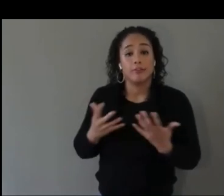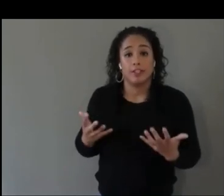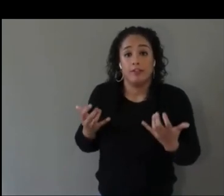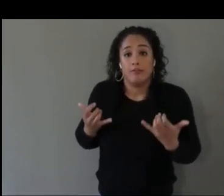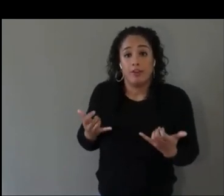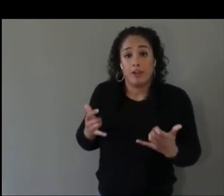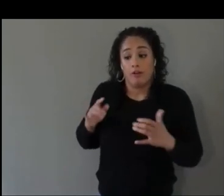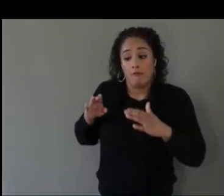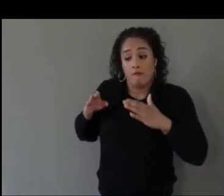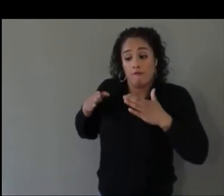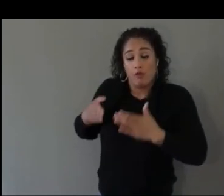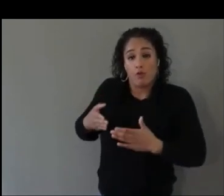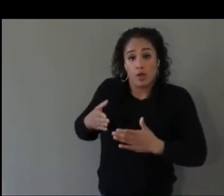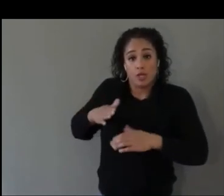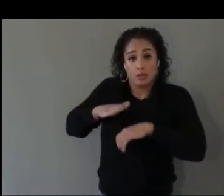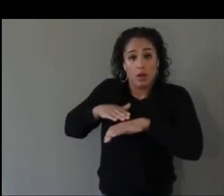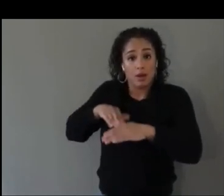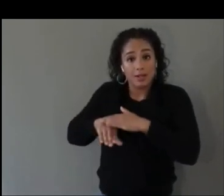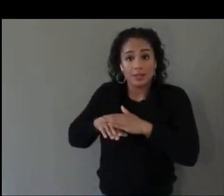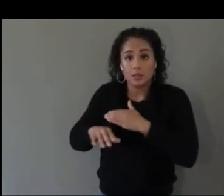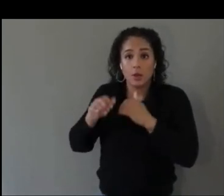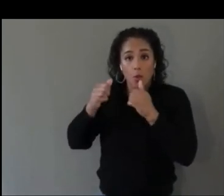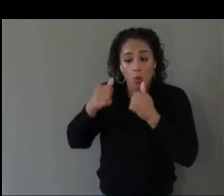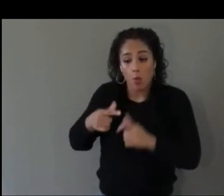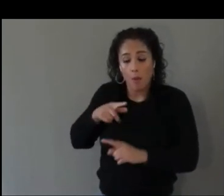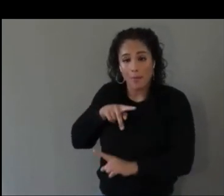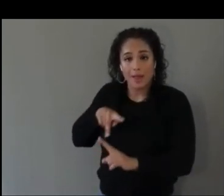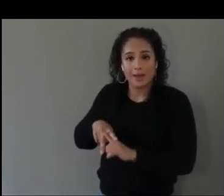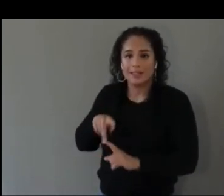They are not built into the systems quite yet.